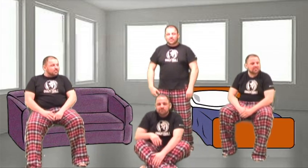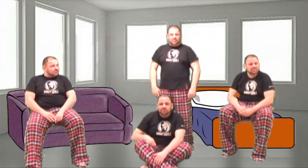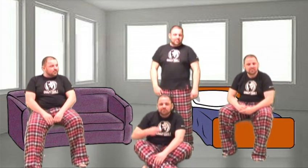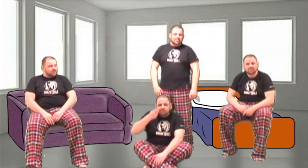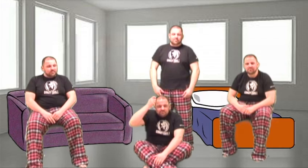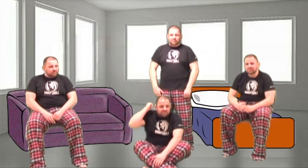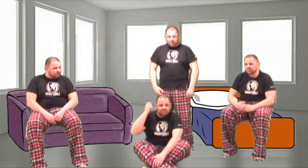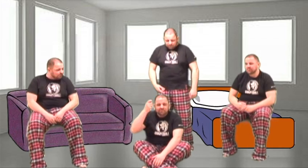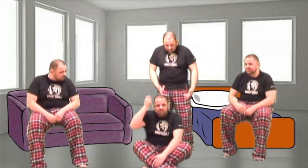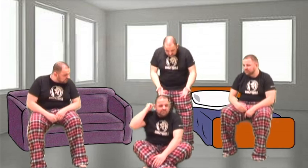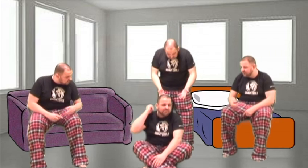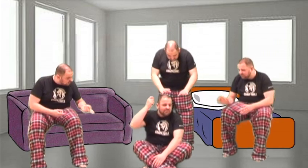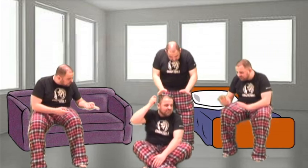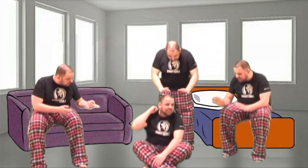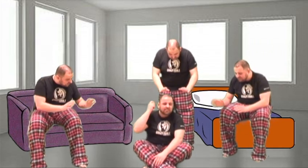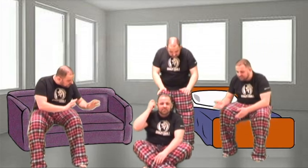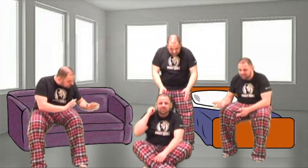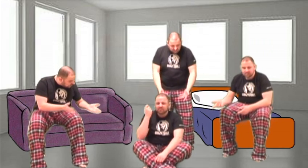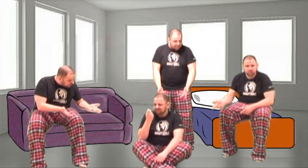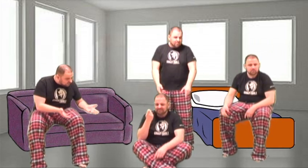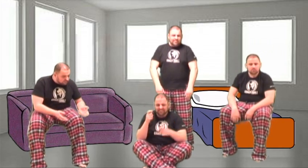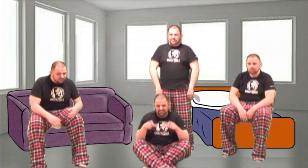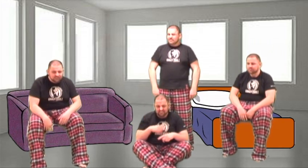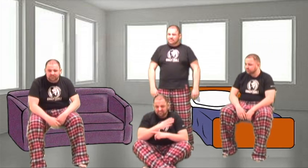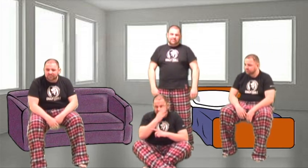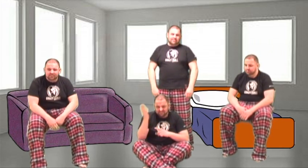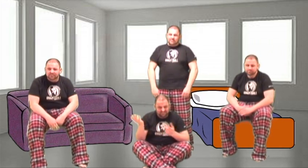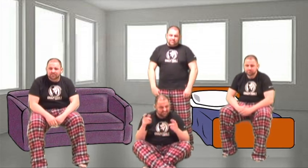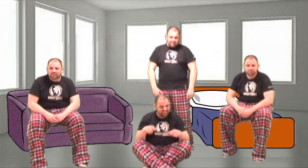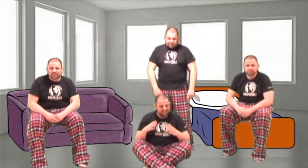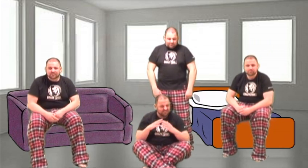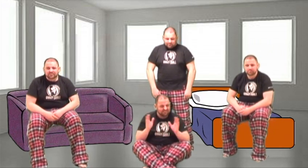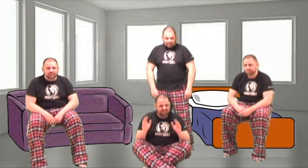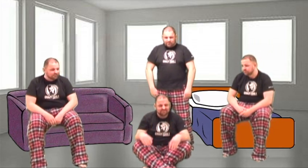I'll just strut in my birthday suit And let everything hang loose